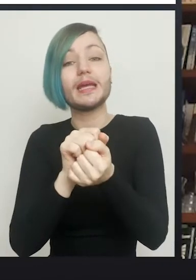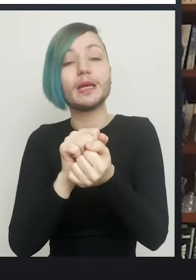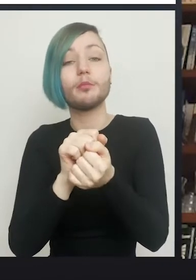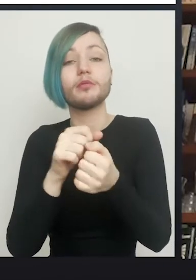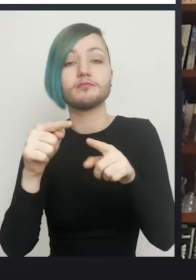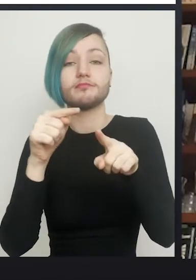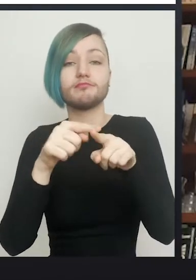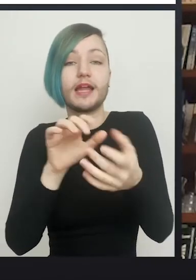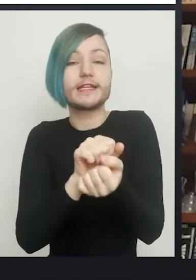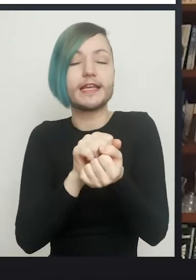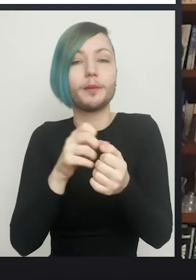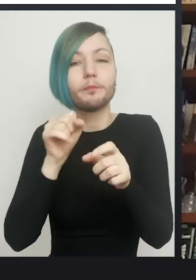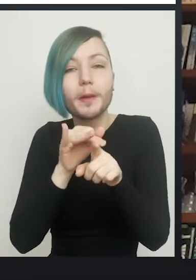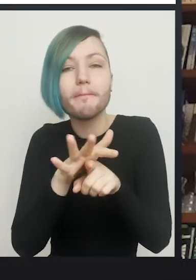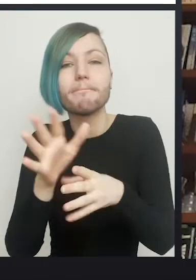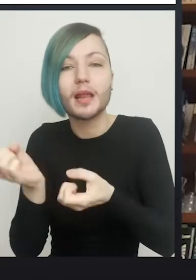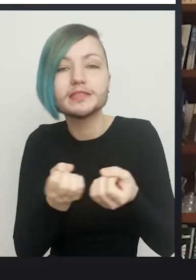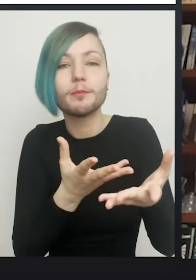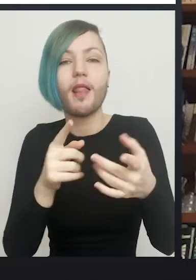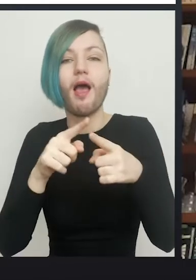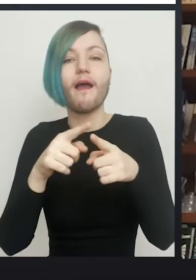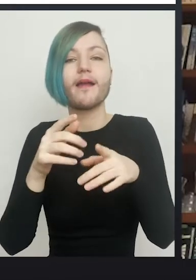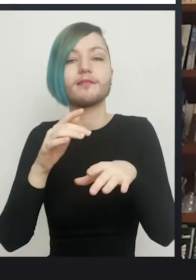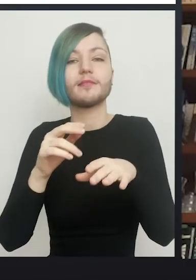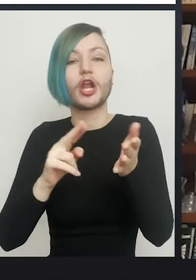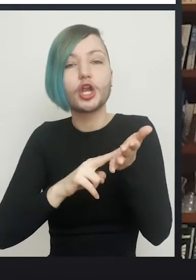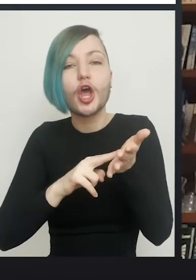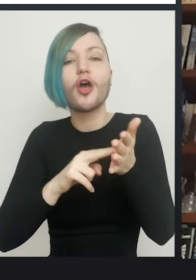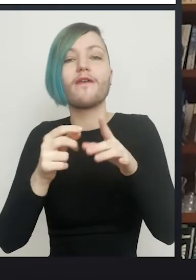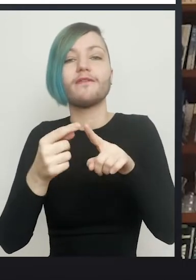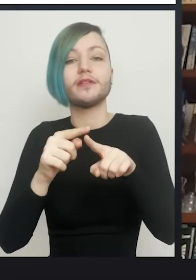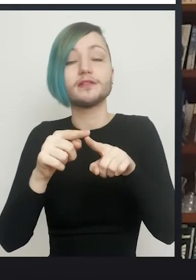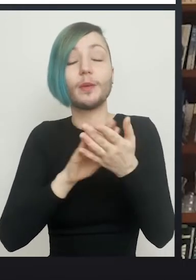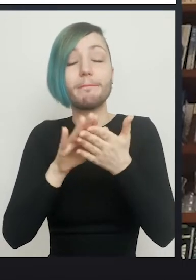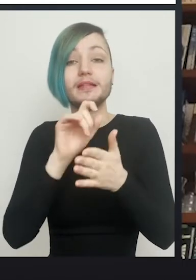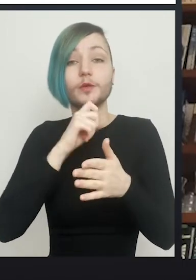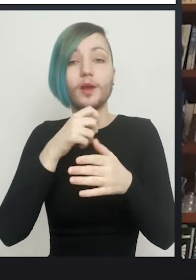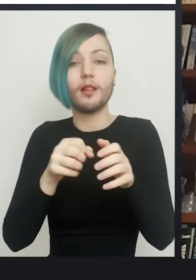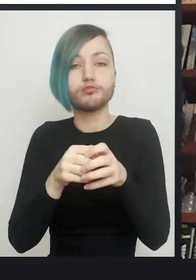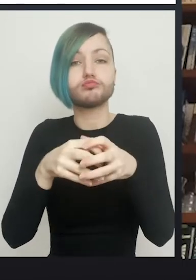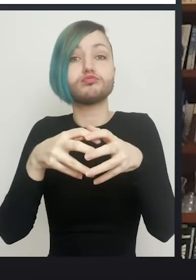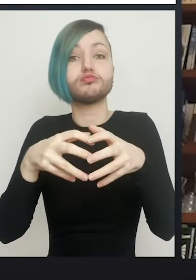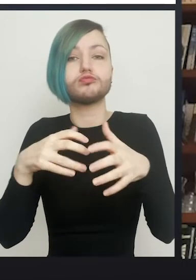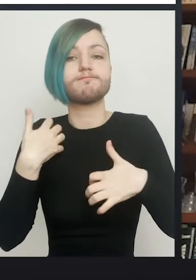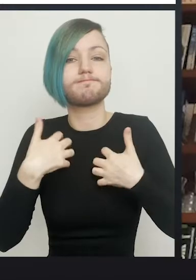and blood supply which will remain sensitive and erectile once the operation is complete.